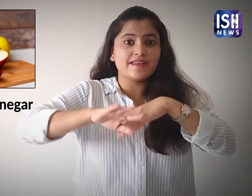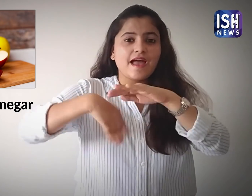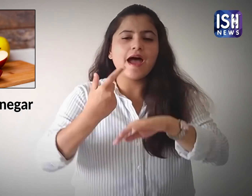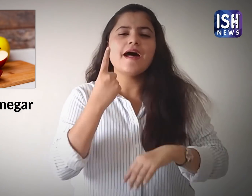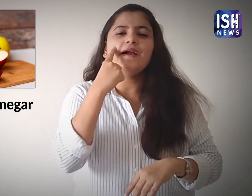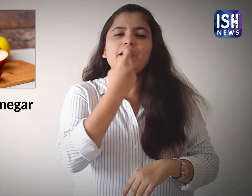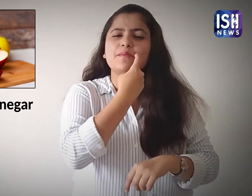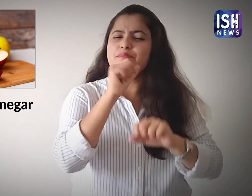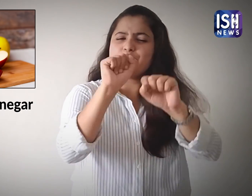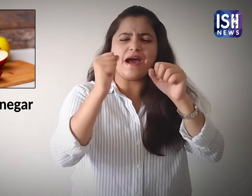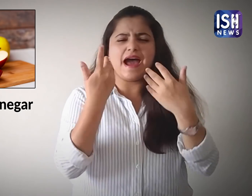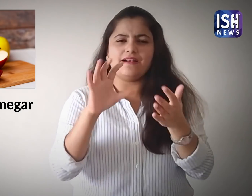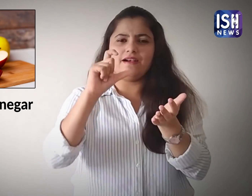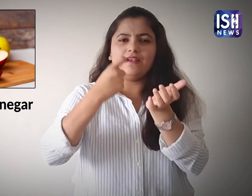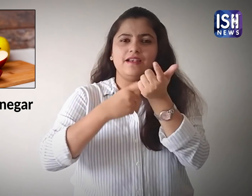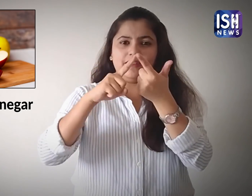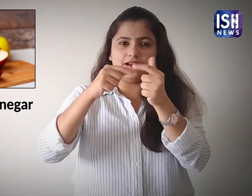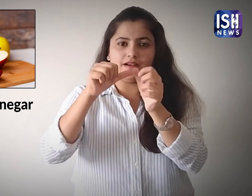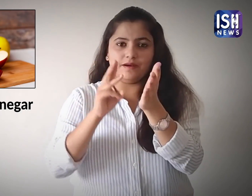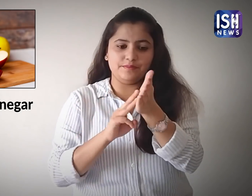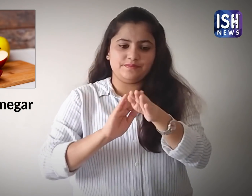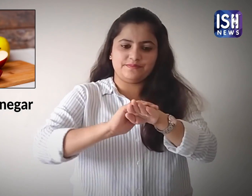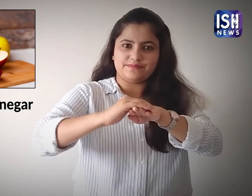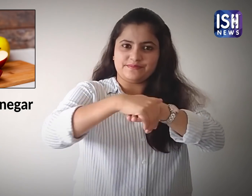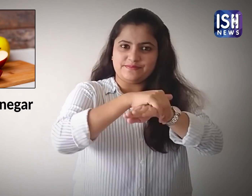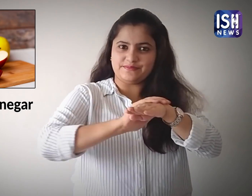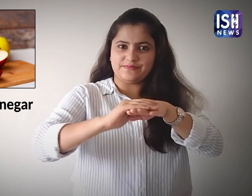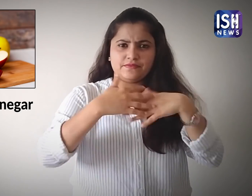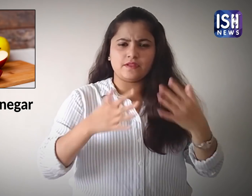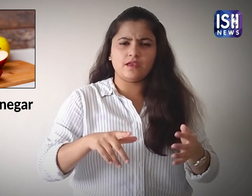Apply some moisturizer on them.